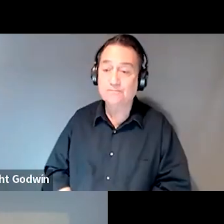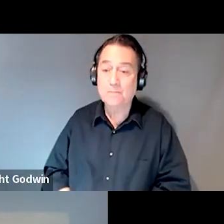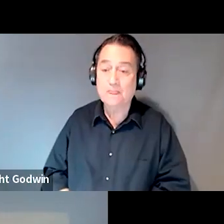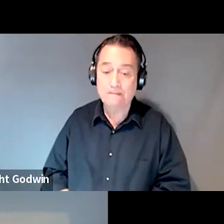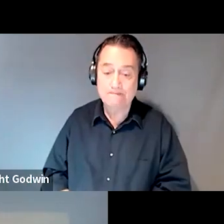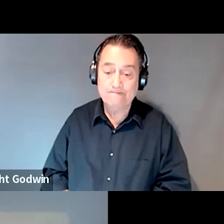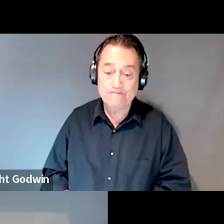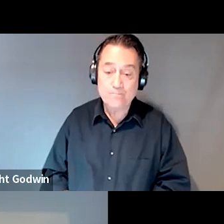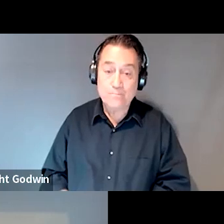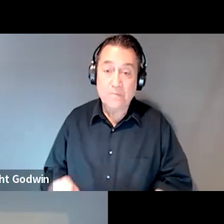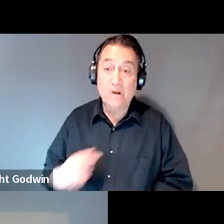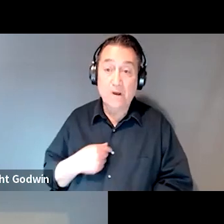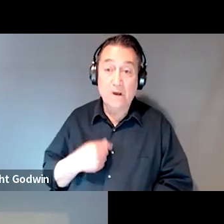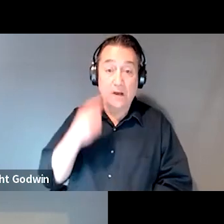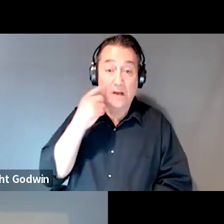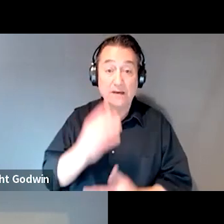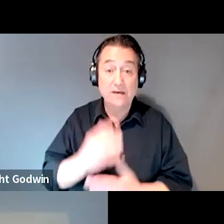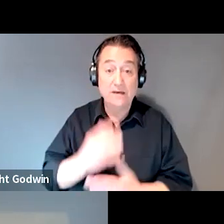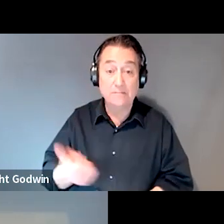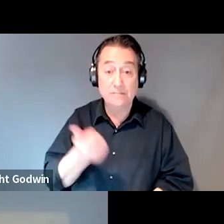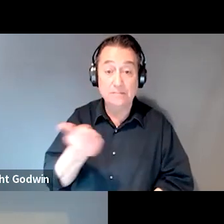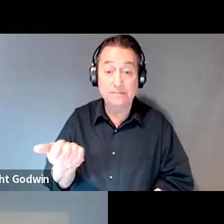All right, so I think there's some other kind